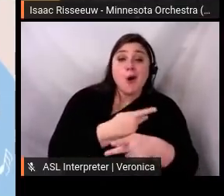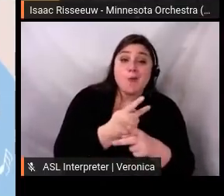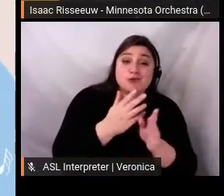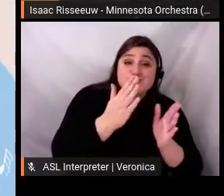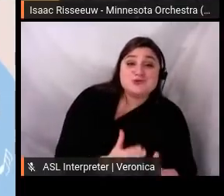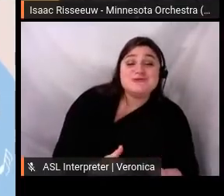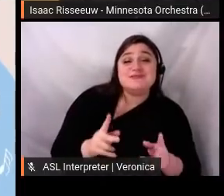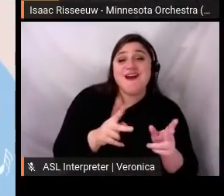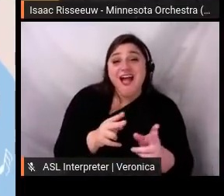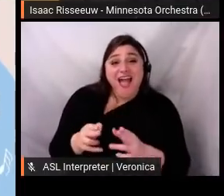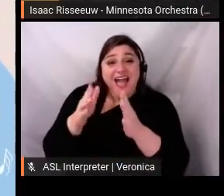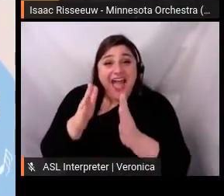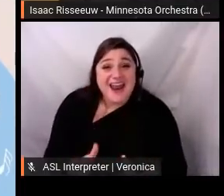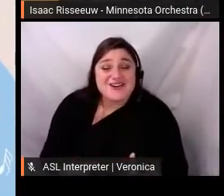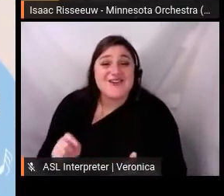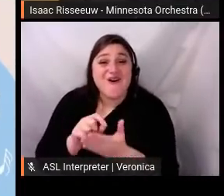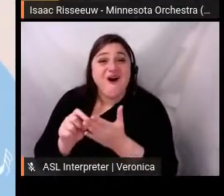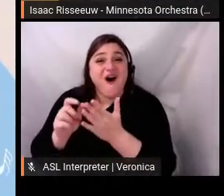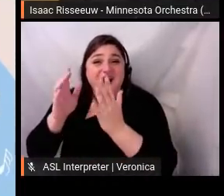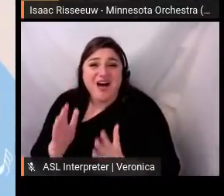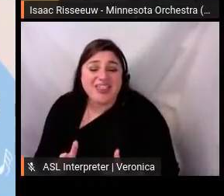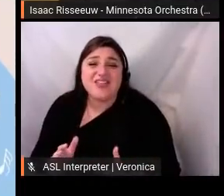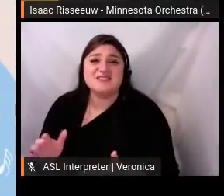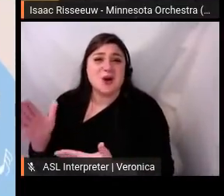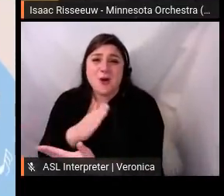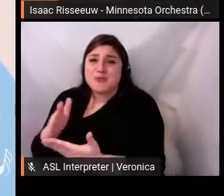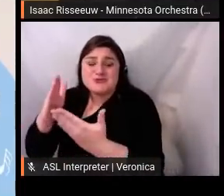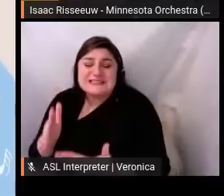project managers created compelling content experiences in a